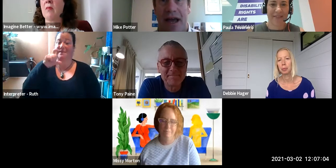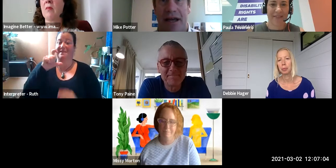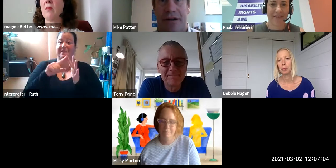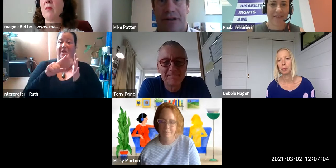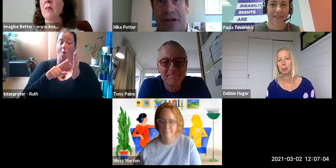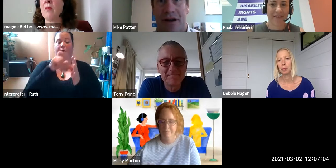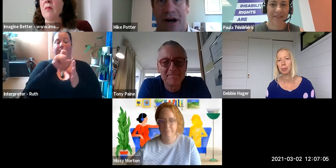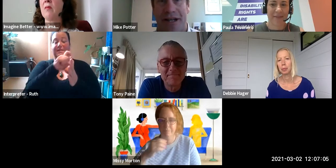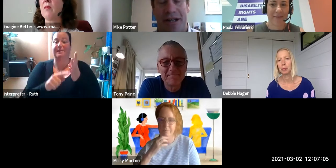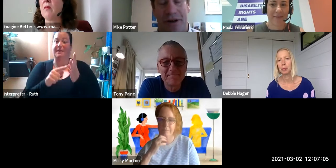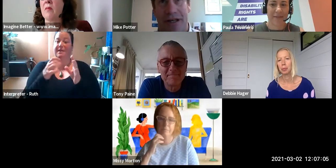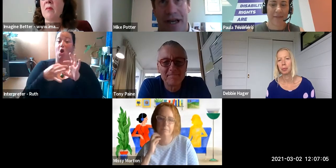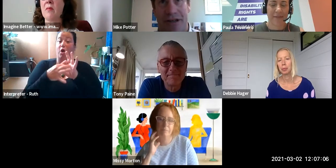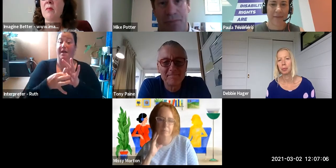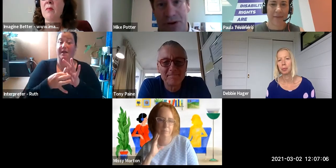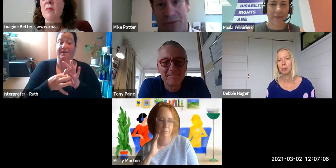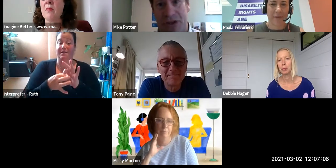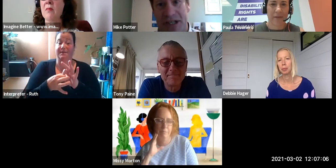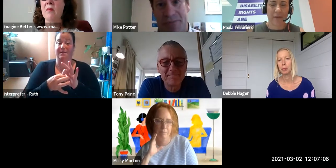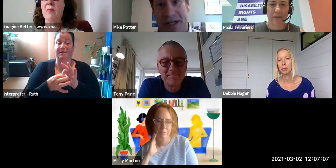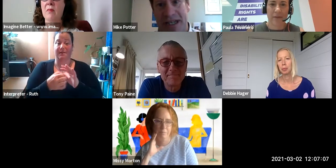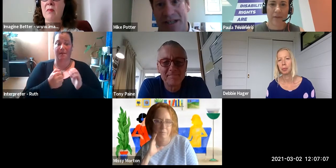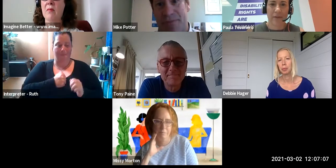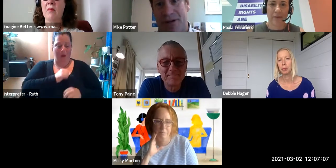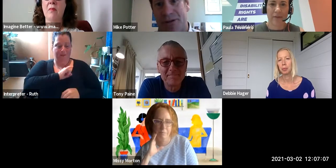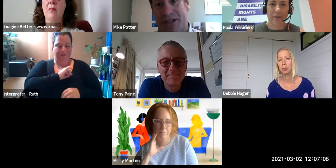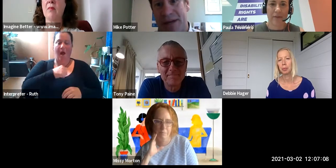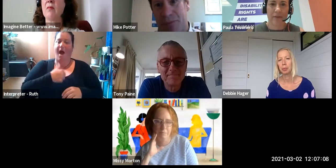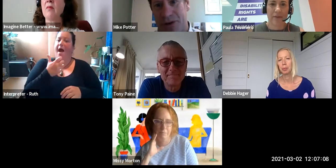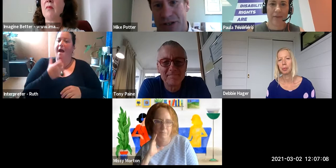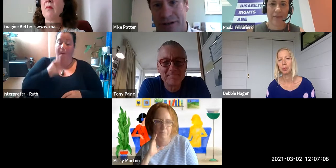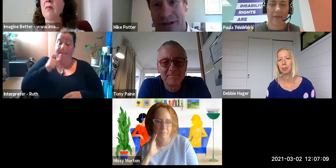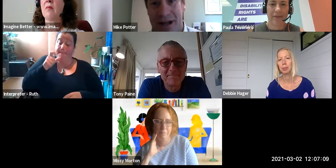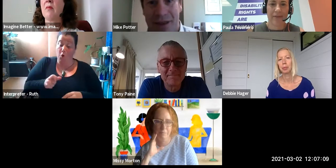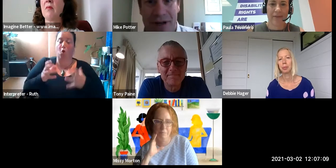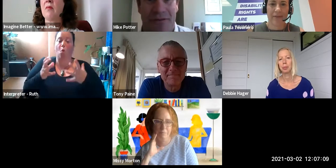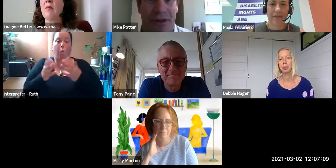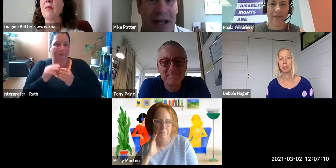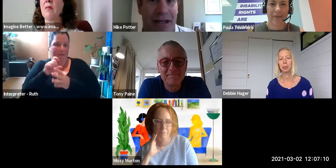a person with a disability as opposed to a disabled person. The reason for that is that